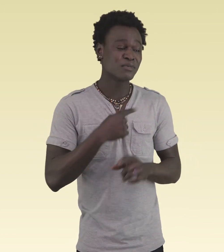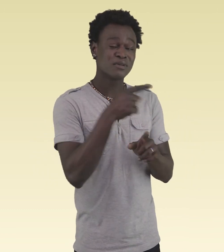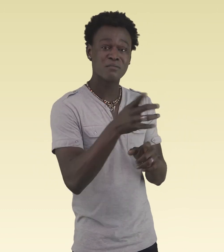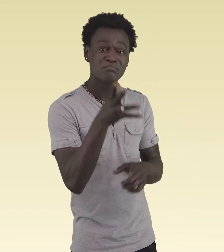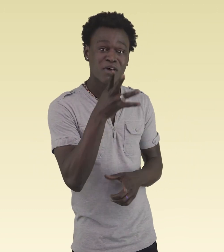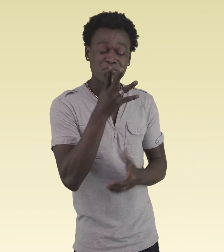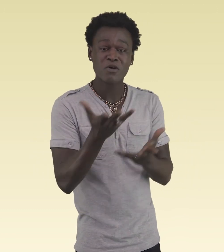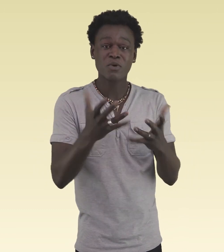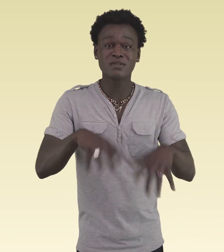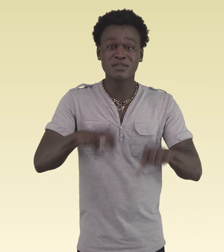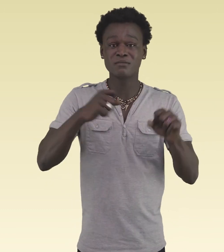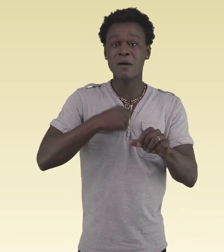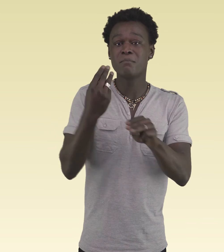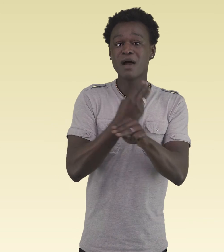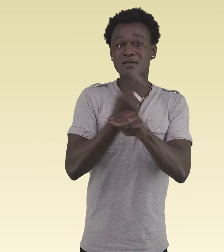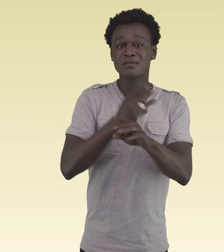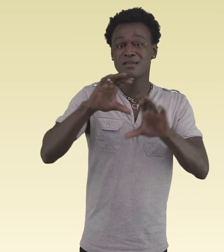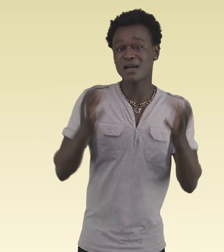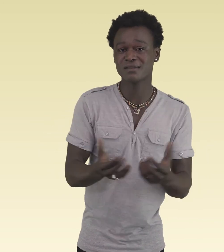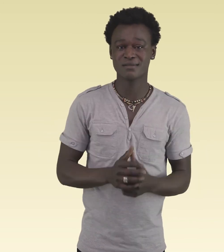But my mom wants me to take this math class.